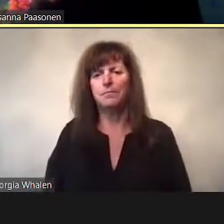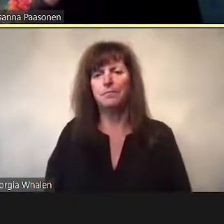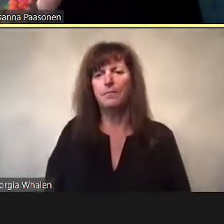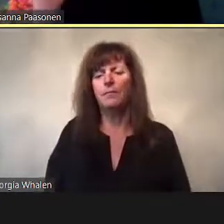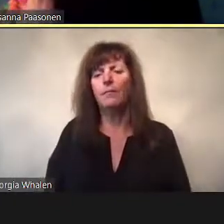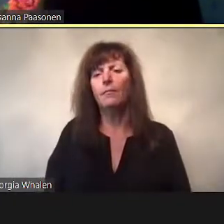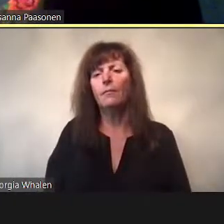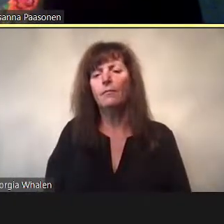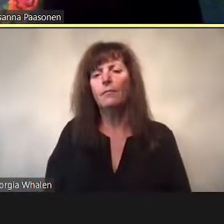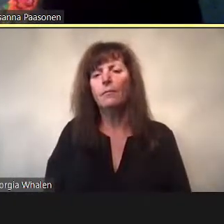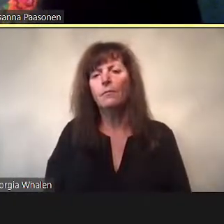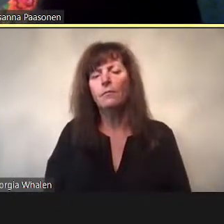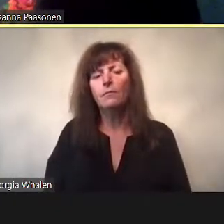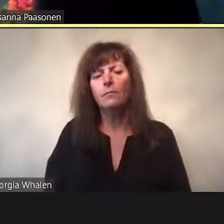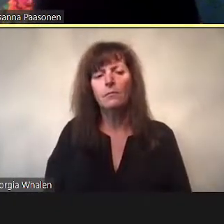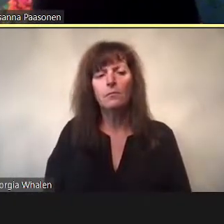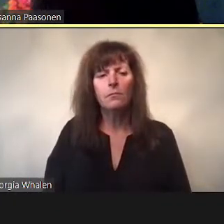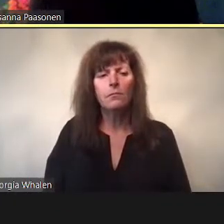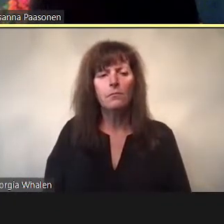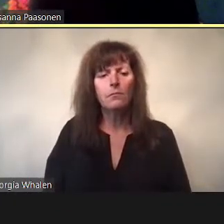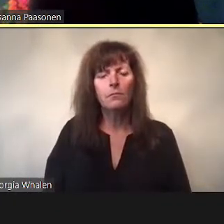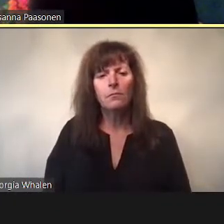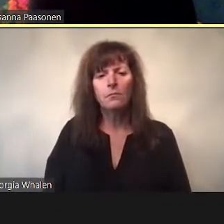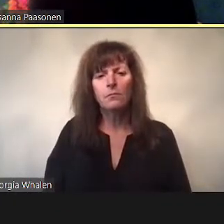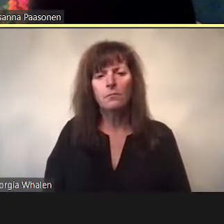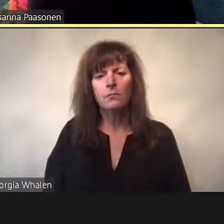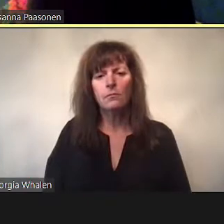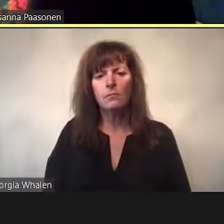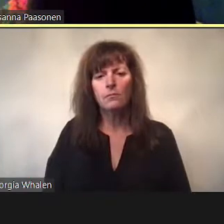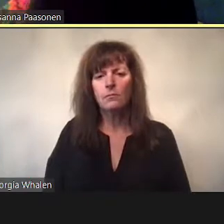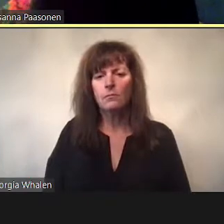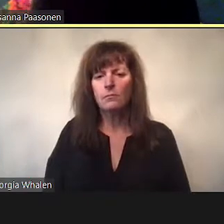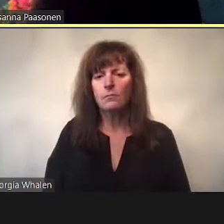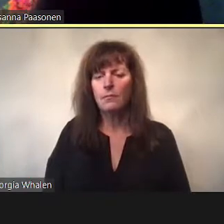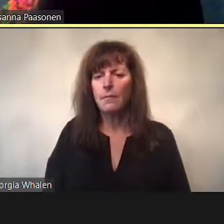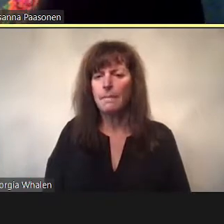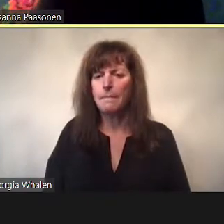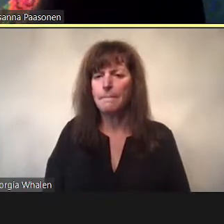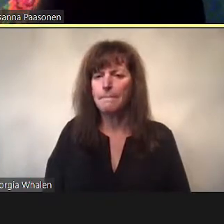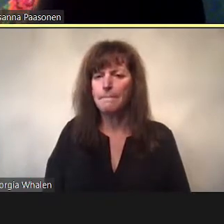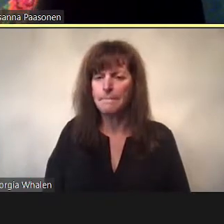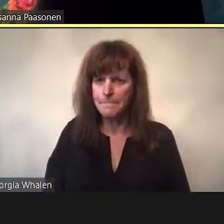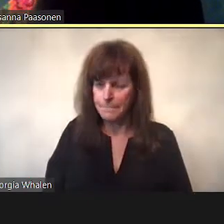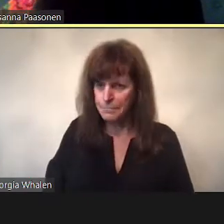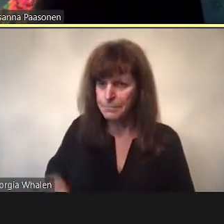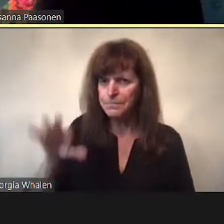We are facing this model of non-sexual sociability or the defacement of sexuality